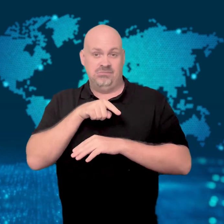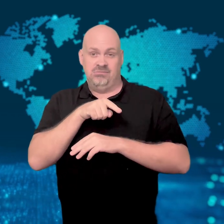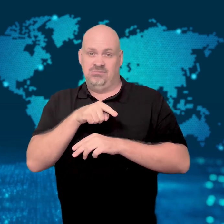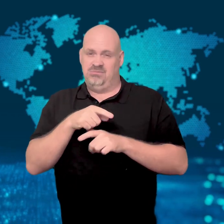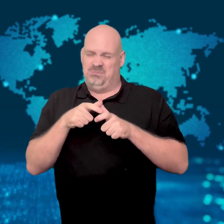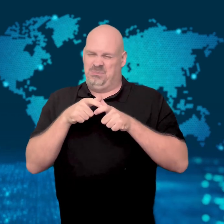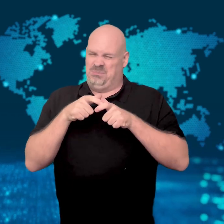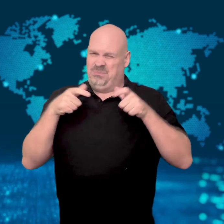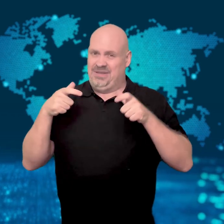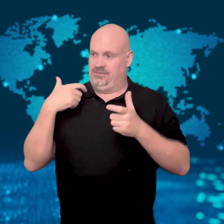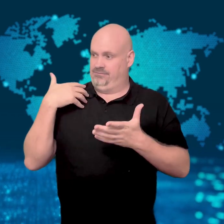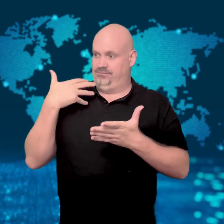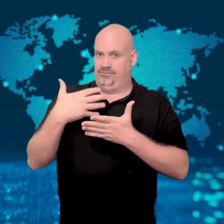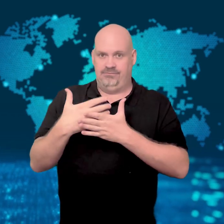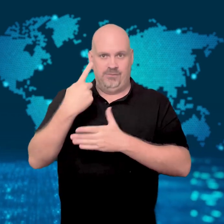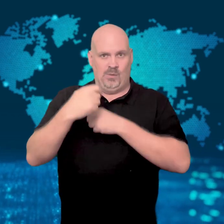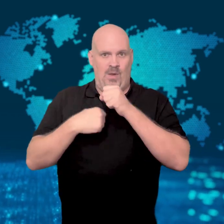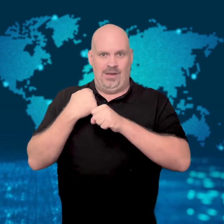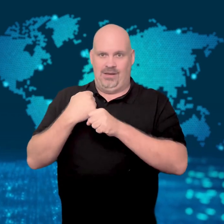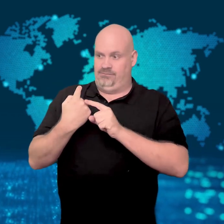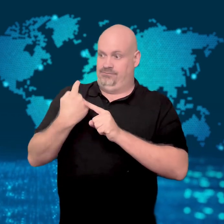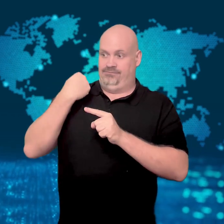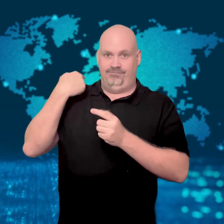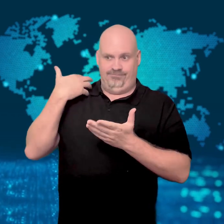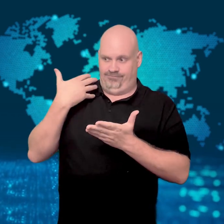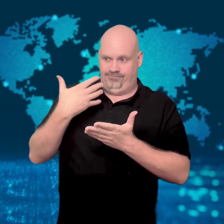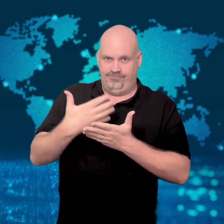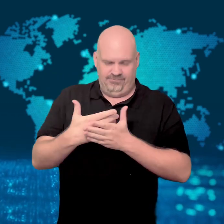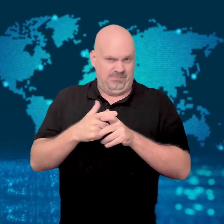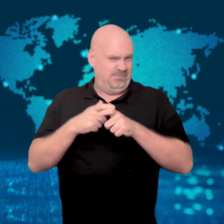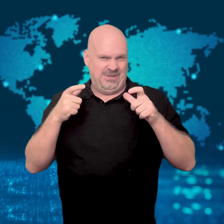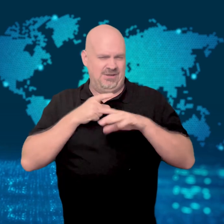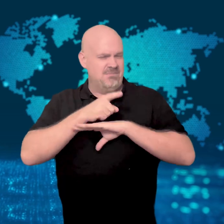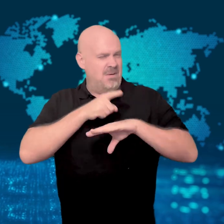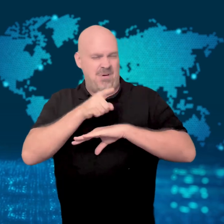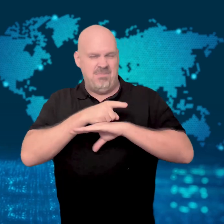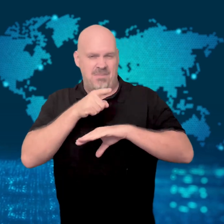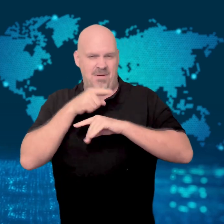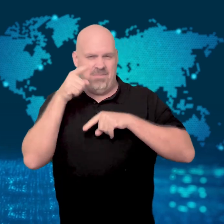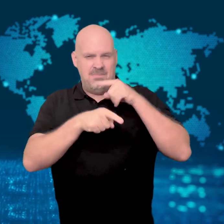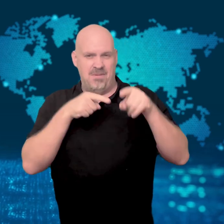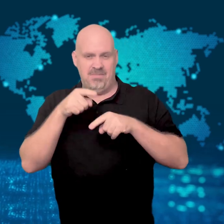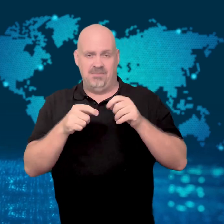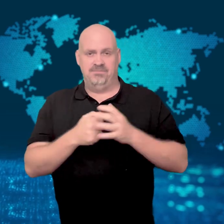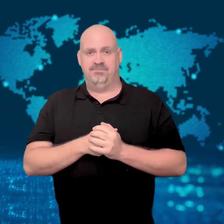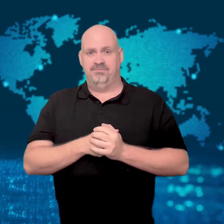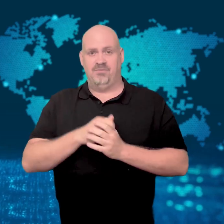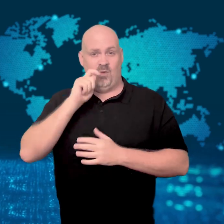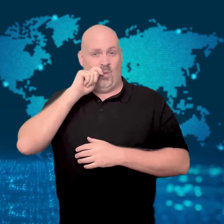in one of its biggest attacks since last year.